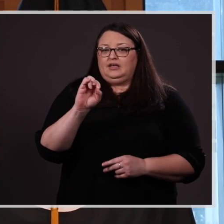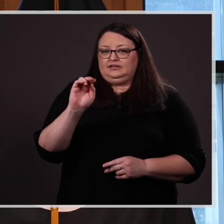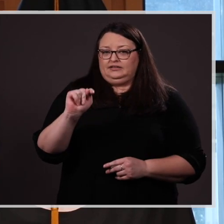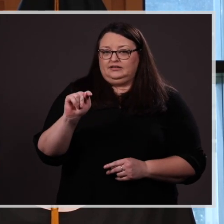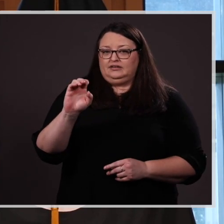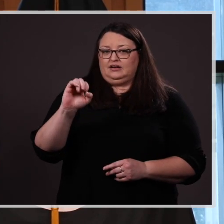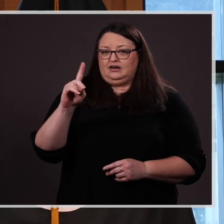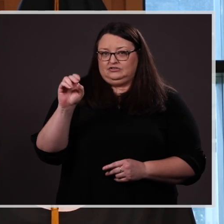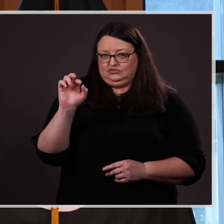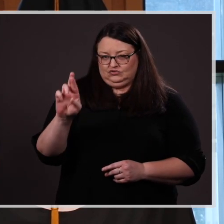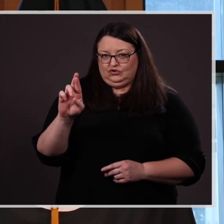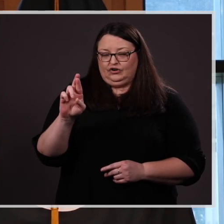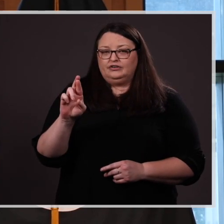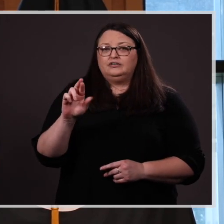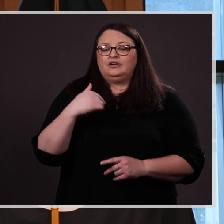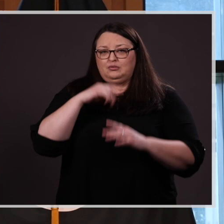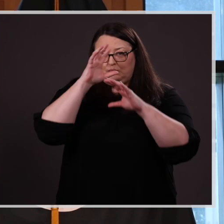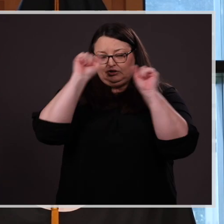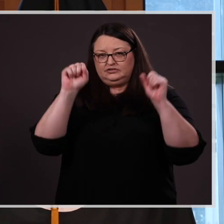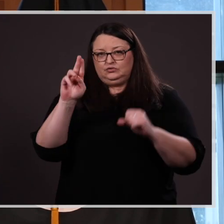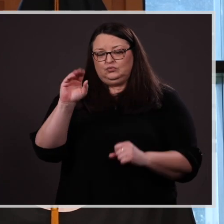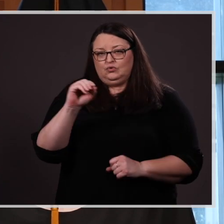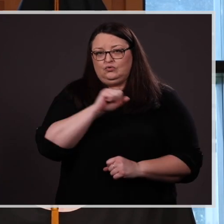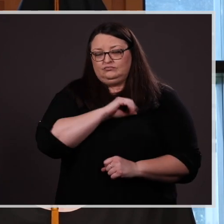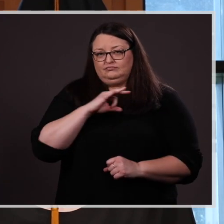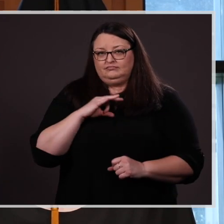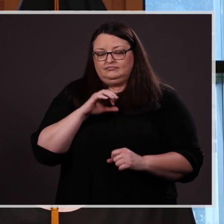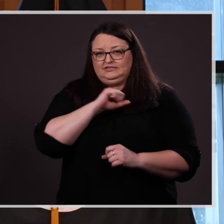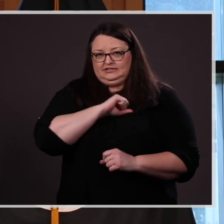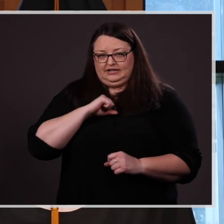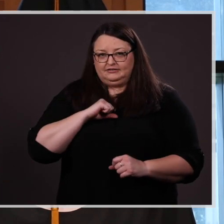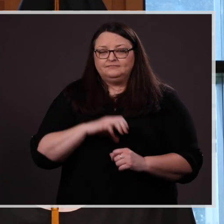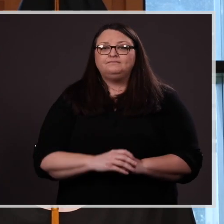over the past year, I am constantly reminded, as I know many of you are, of the challenges